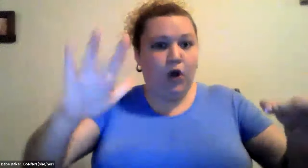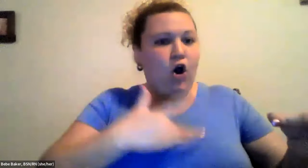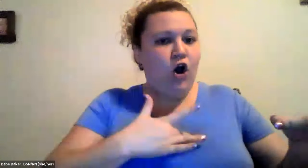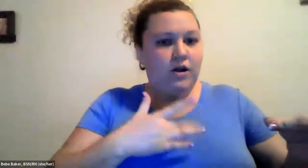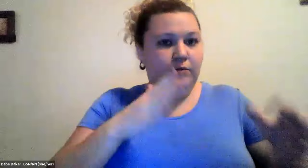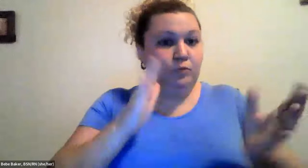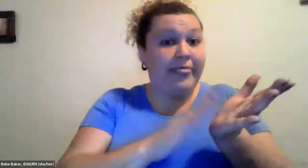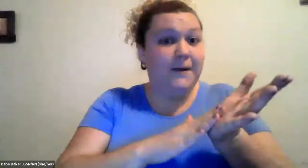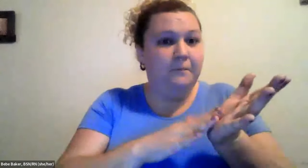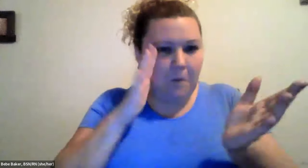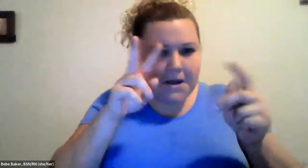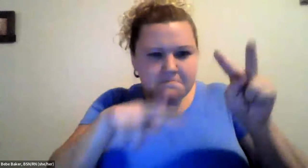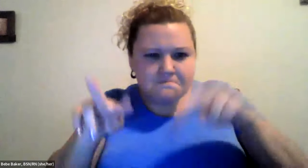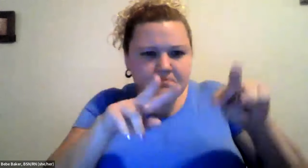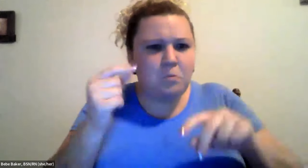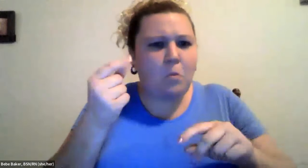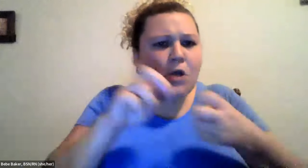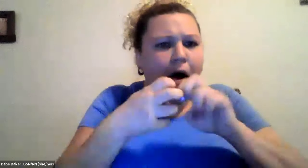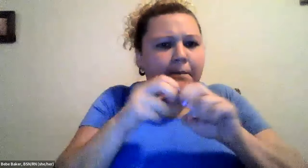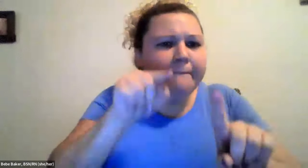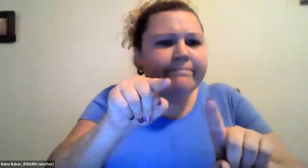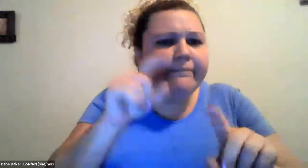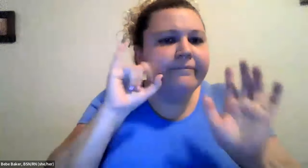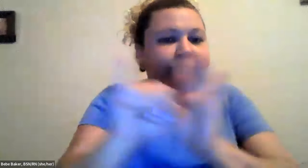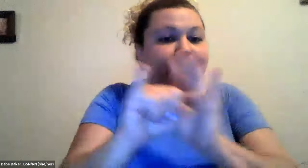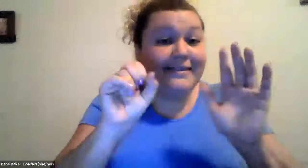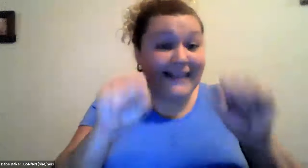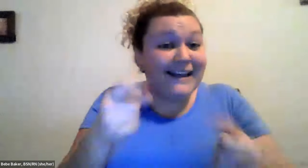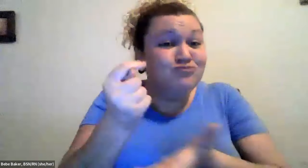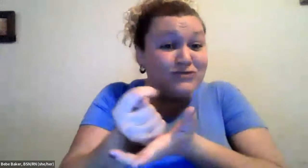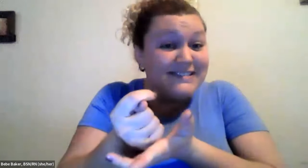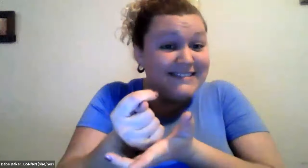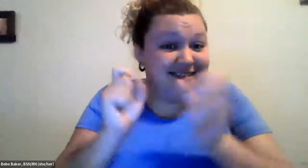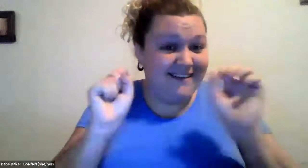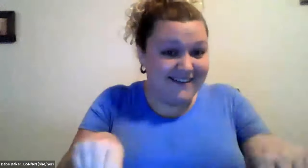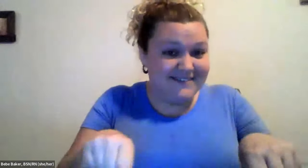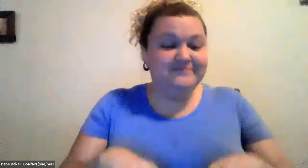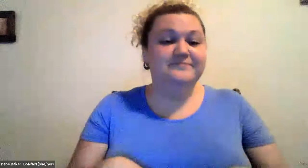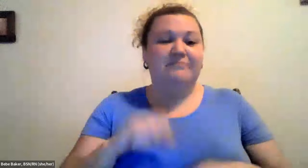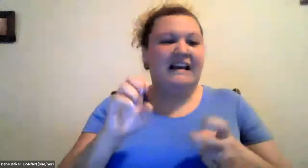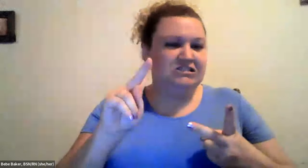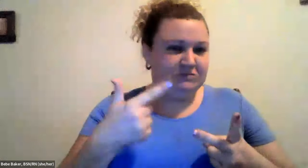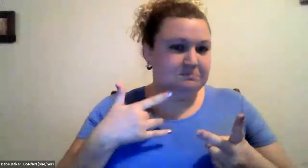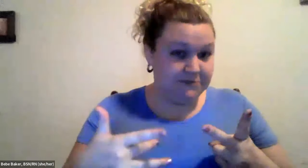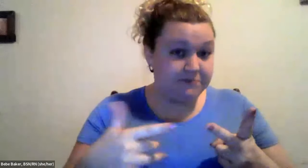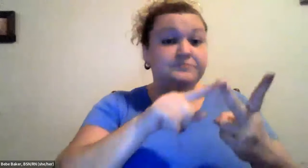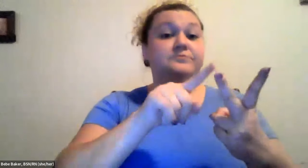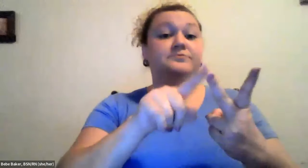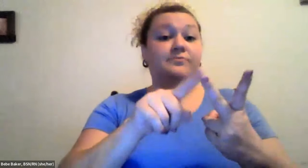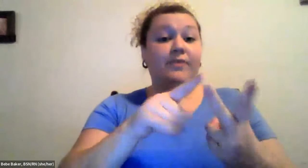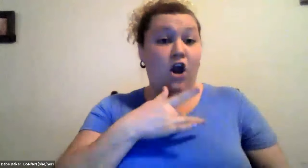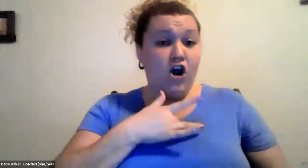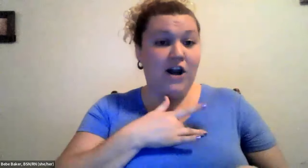Cristine Saunders: And that's the paper that you see printed out, which shows your heart rhythm, so it can identify any issues, and then we can make a treatment from there.